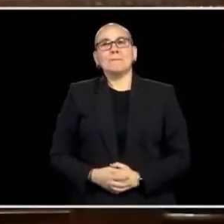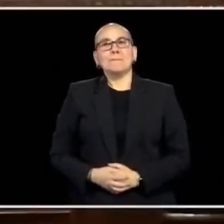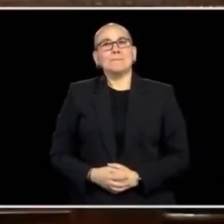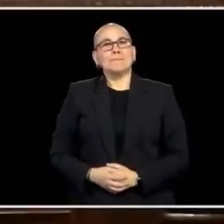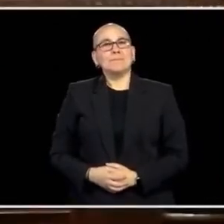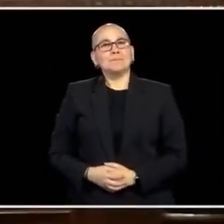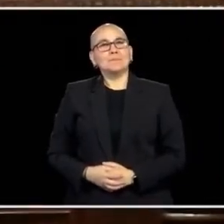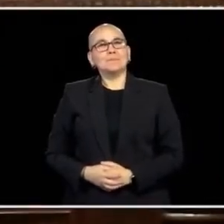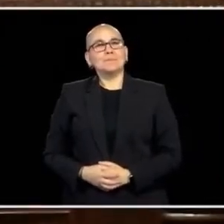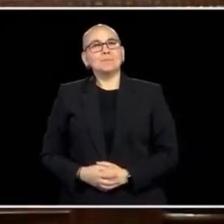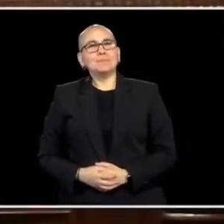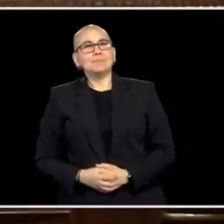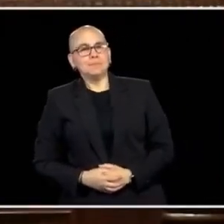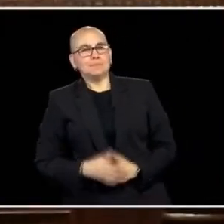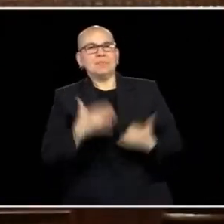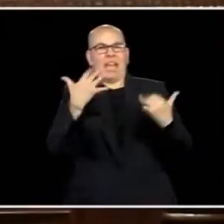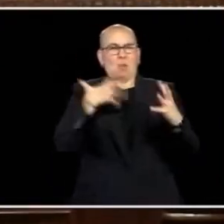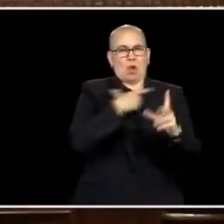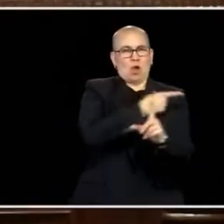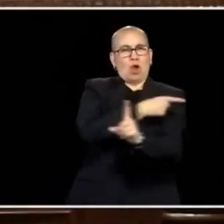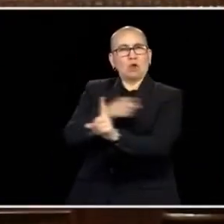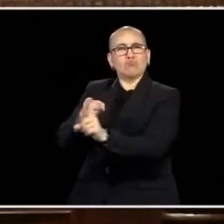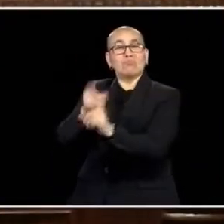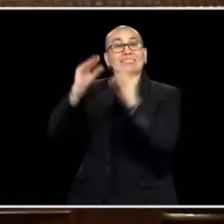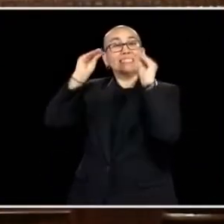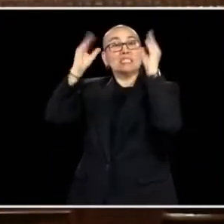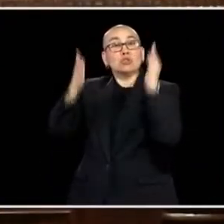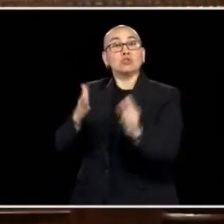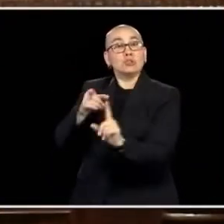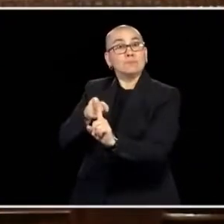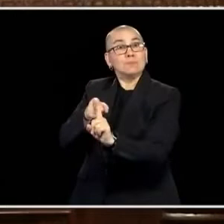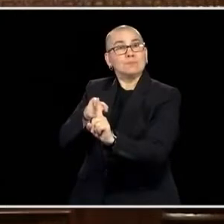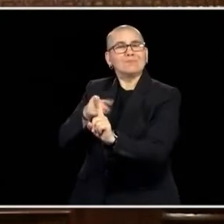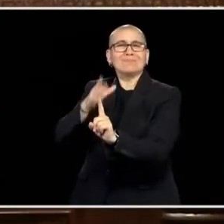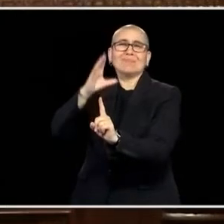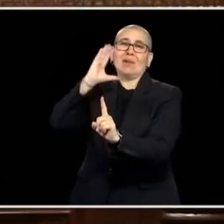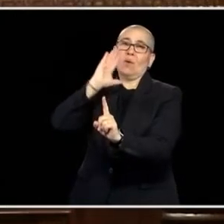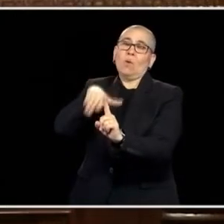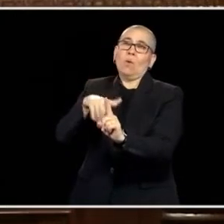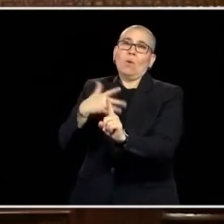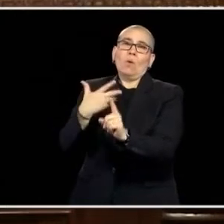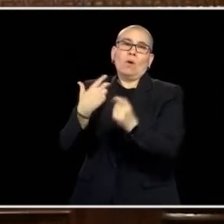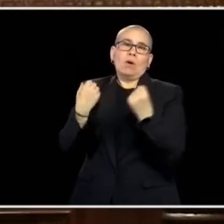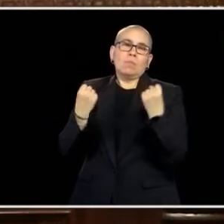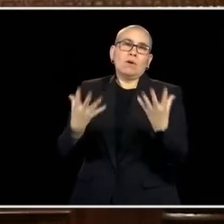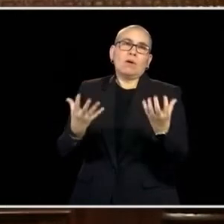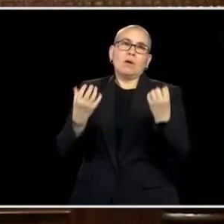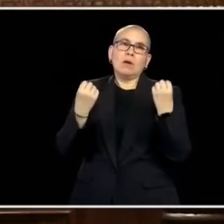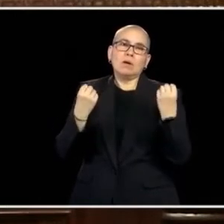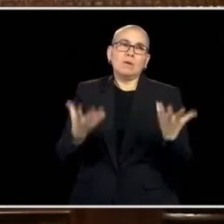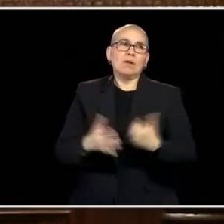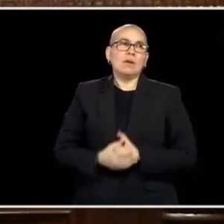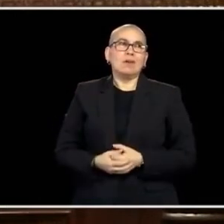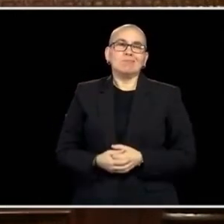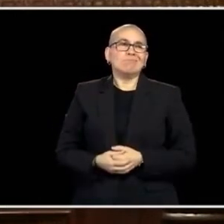AND WHILE I TALKED ABOUT THE TEACHERS, EVERY ONE OF US KNOWS, THERE ARE SO MANY THINGS THAT MAKE FOR A HEALTHY SCHOOL. THERE ARE SO MANY THINGS THAT